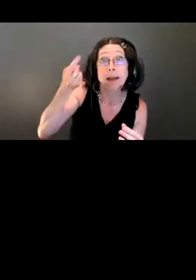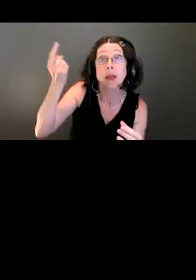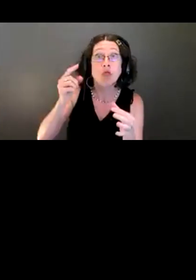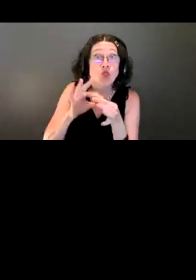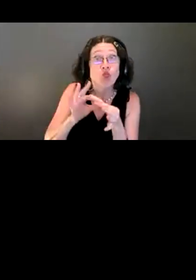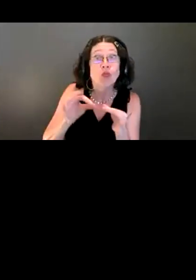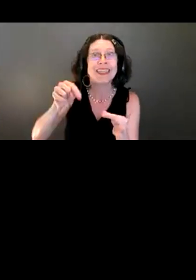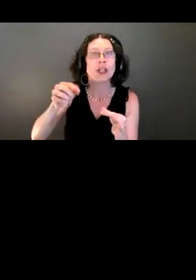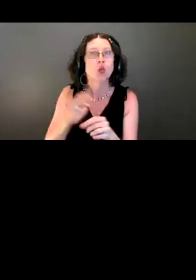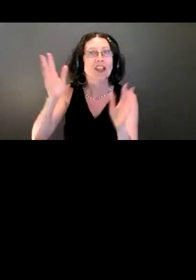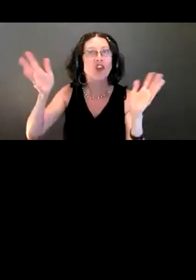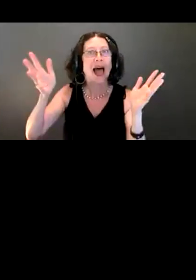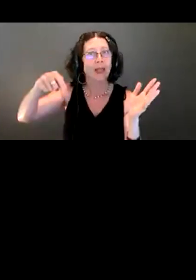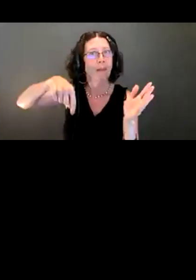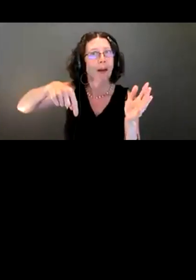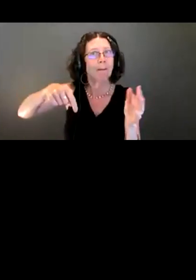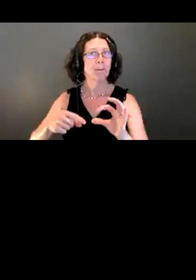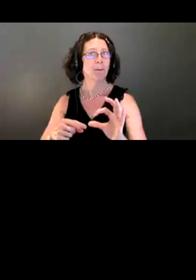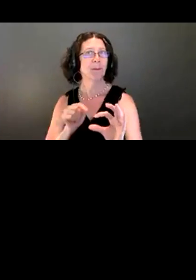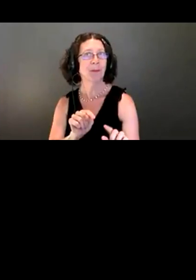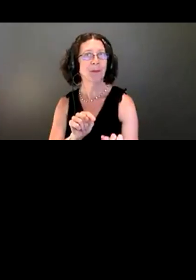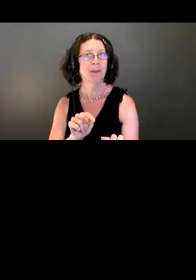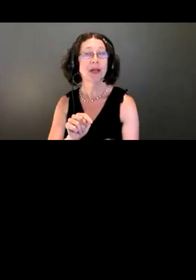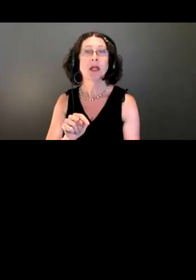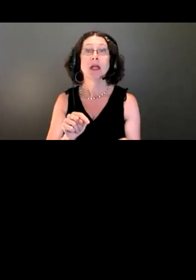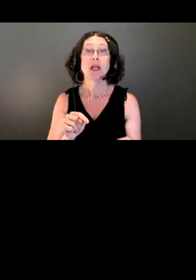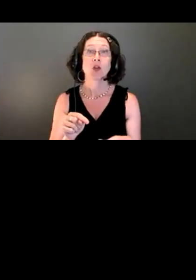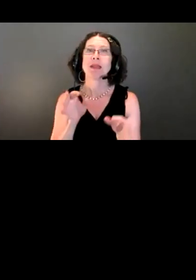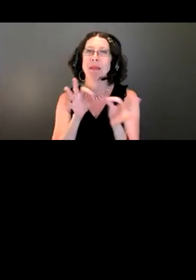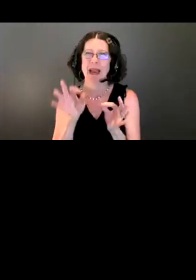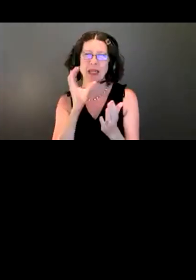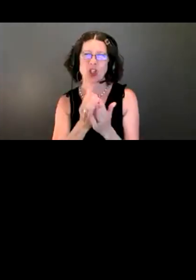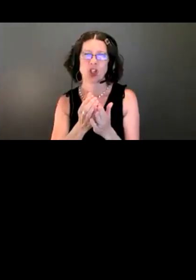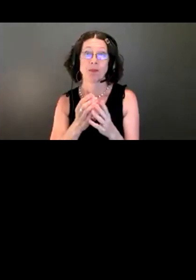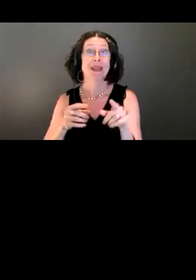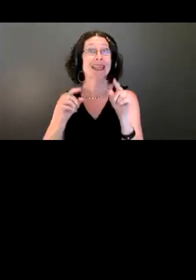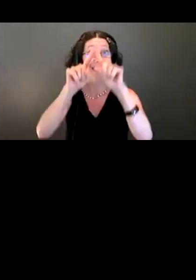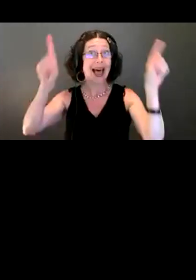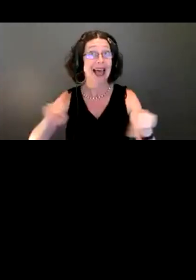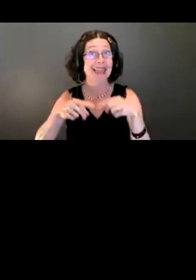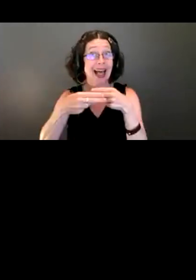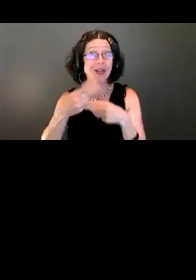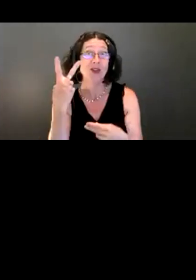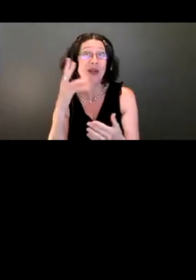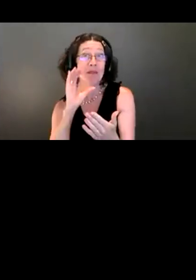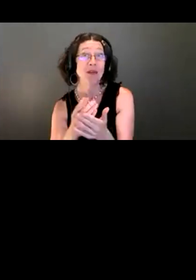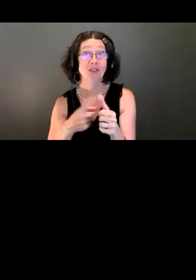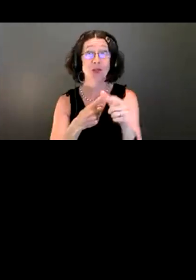The slide that's showing at the moment has two images on it. The first image shows the blue trailhead sign with the